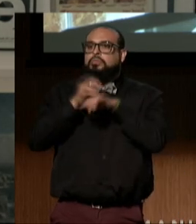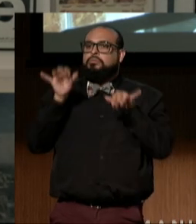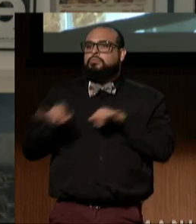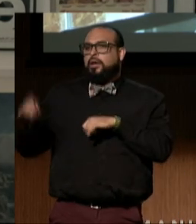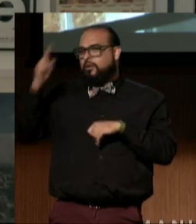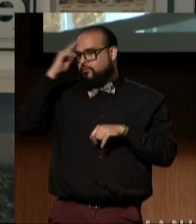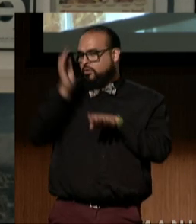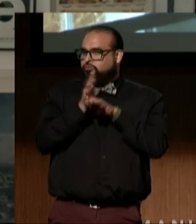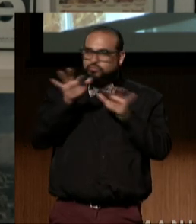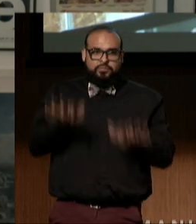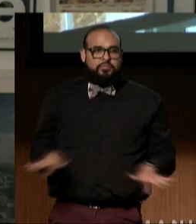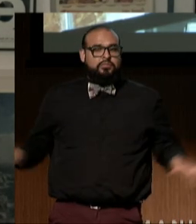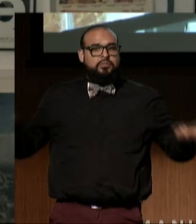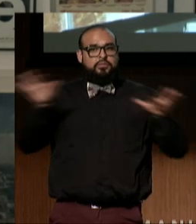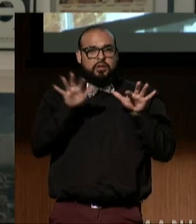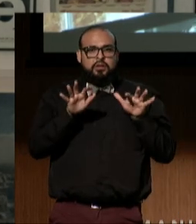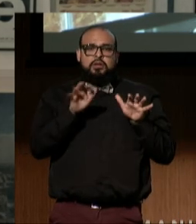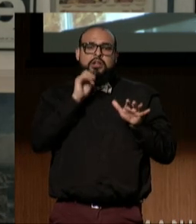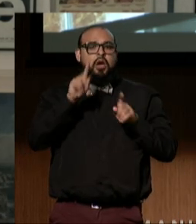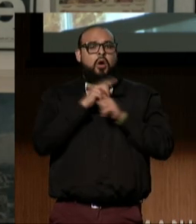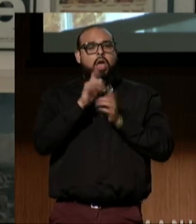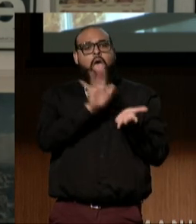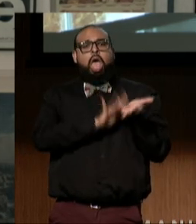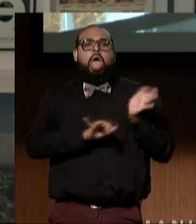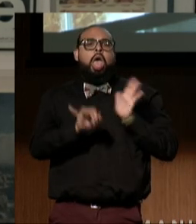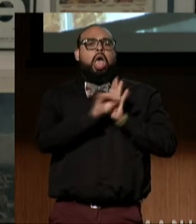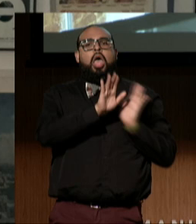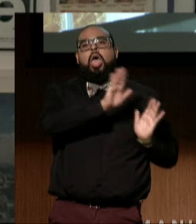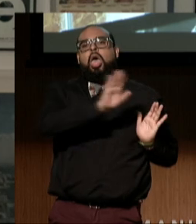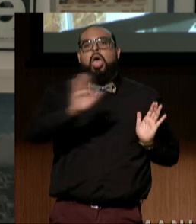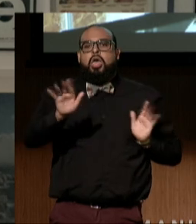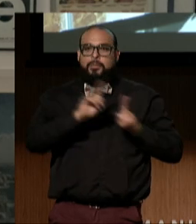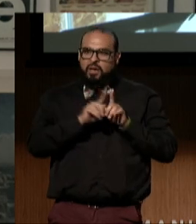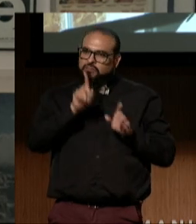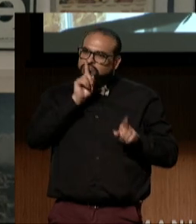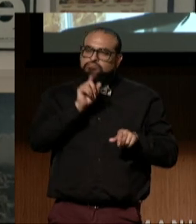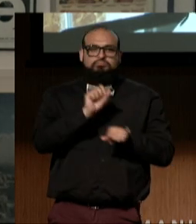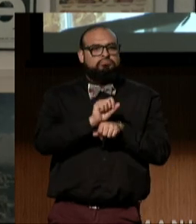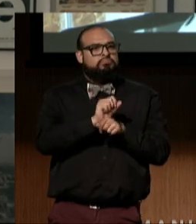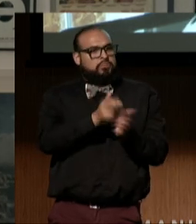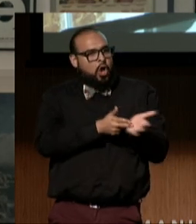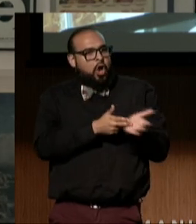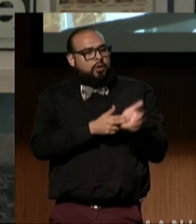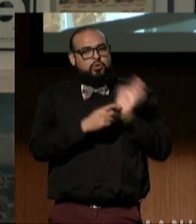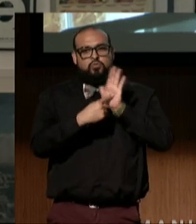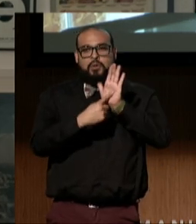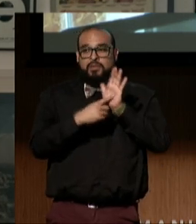that moves beyond tokenism to genuine representation that celebrates disability as part of the human experience